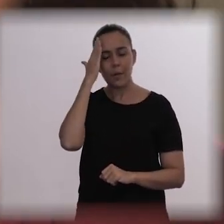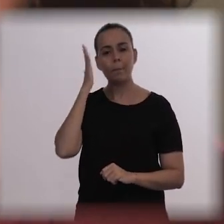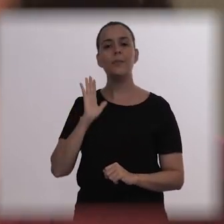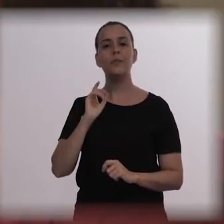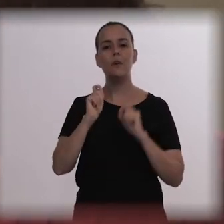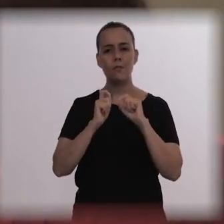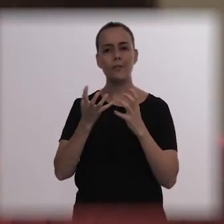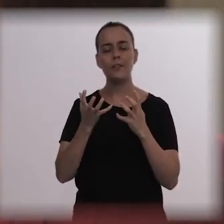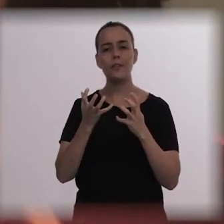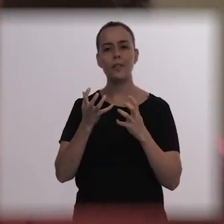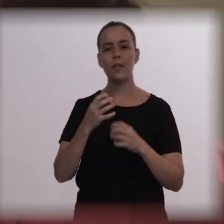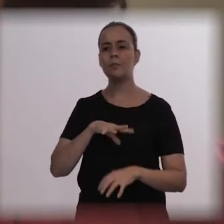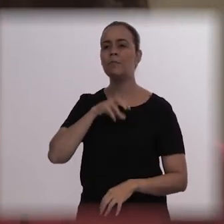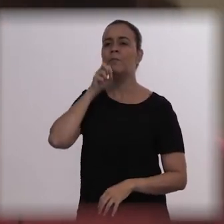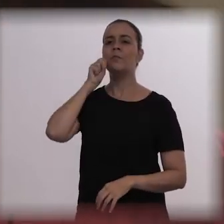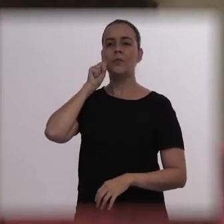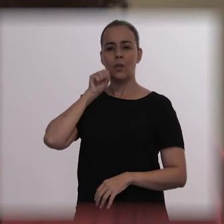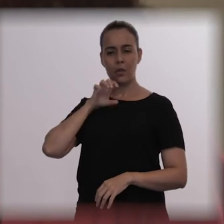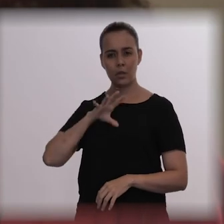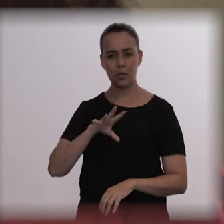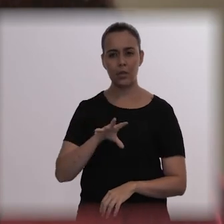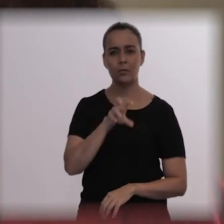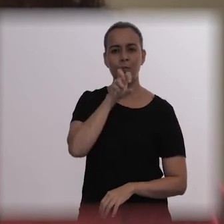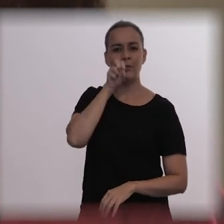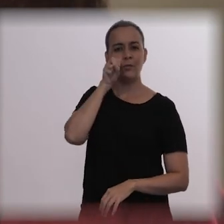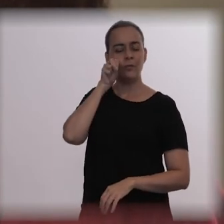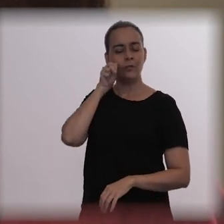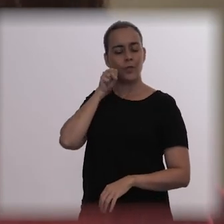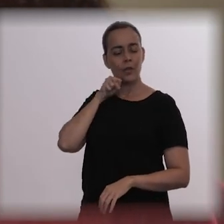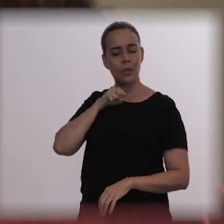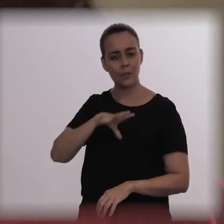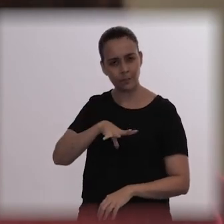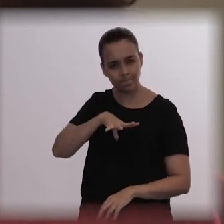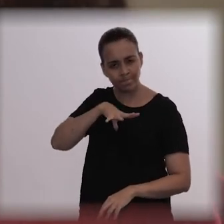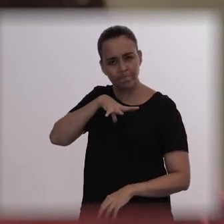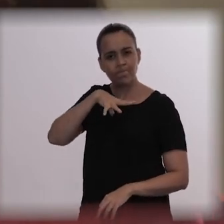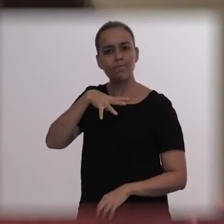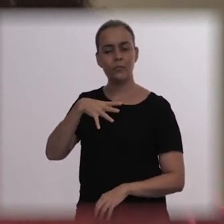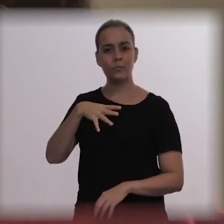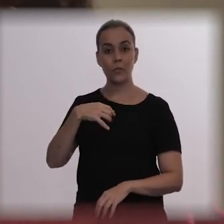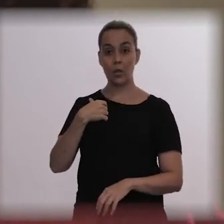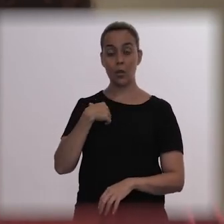he was building up the courage he was building up the courage. I did not imagine he was doing that.